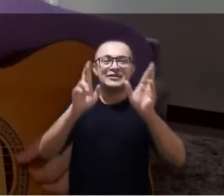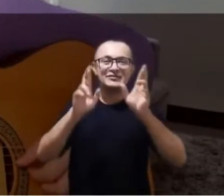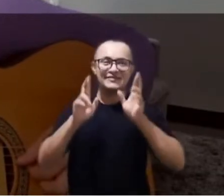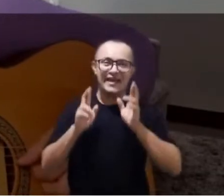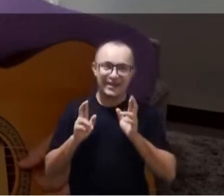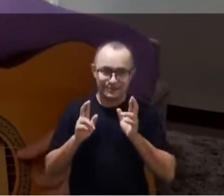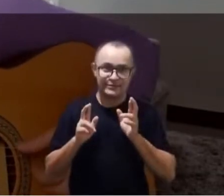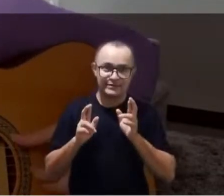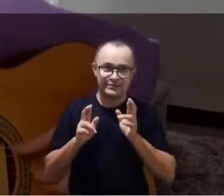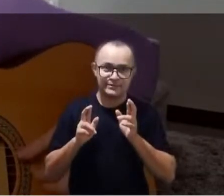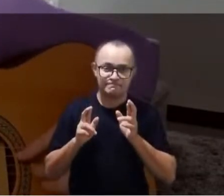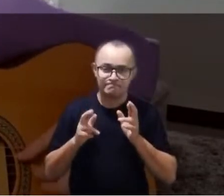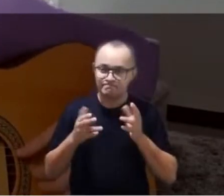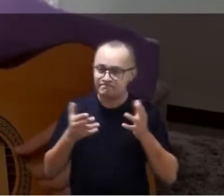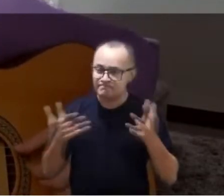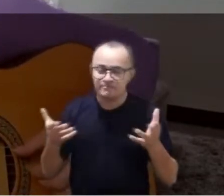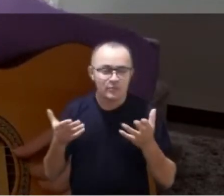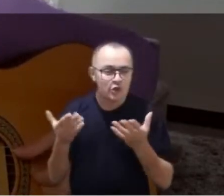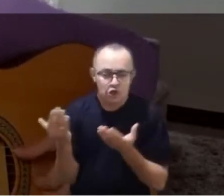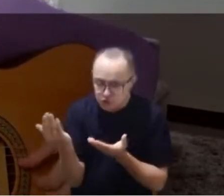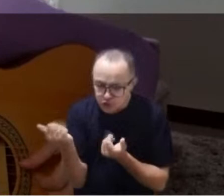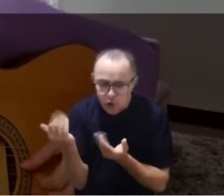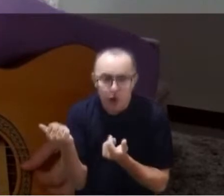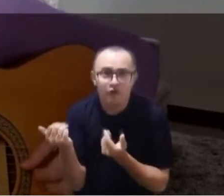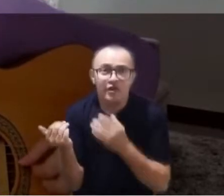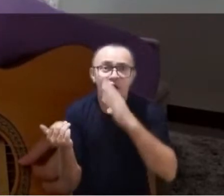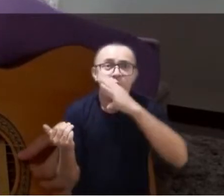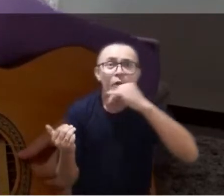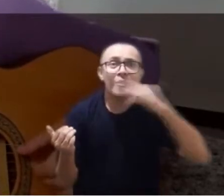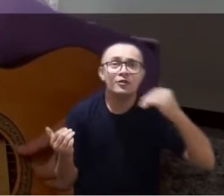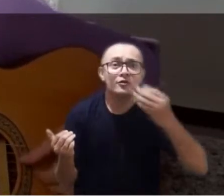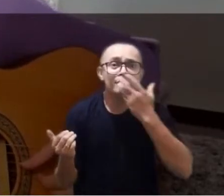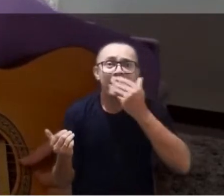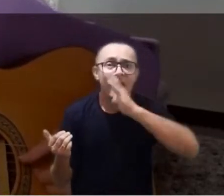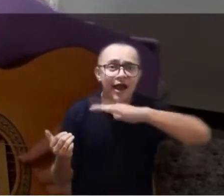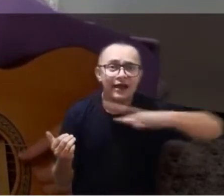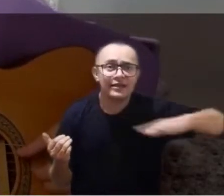May it be that amongst the young, the old, and the children